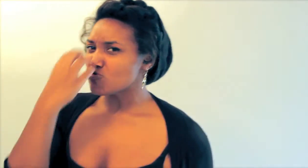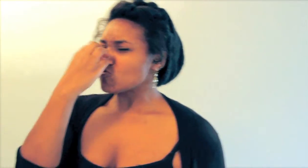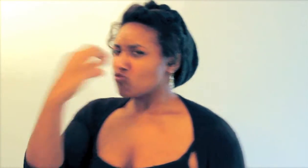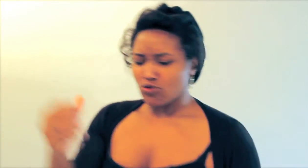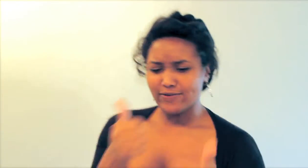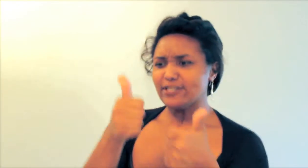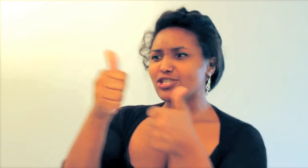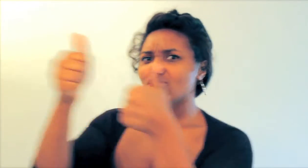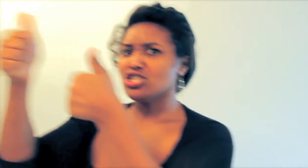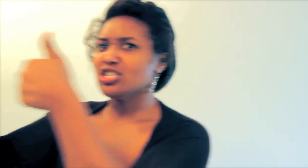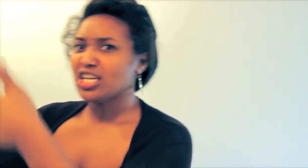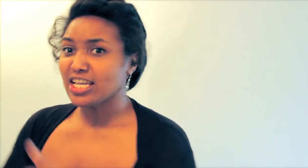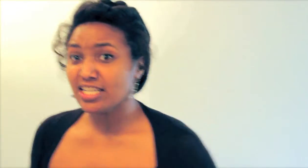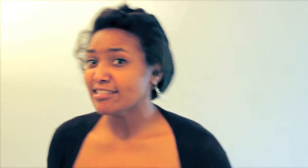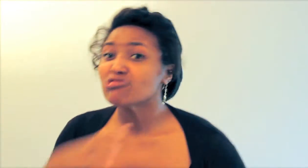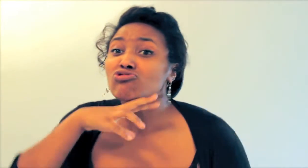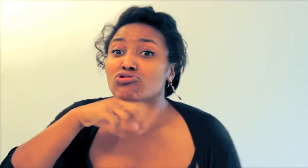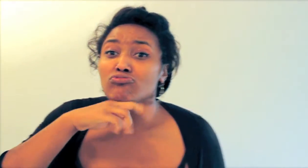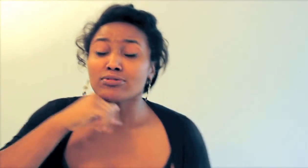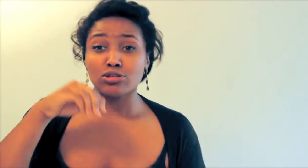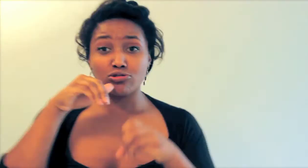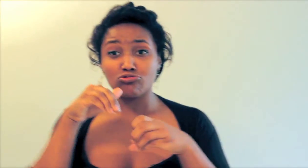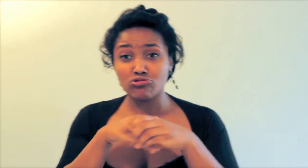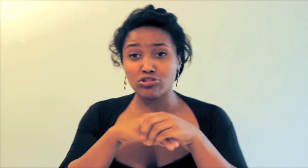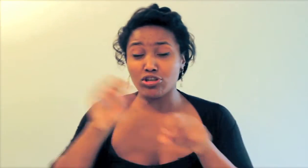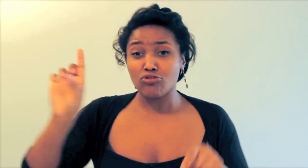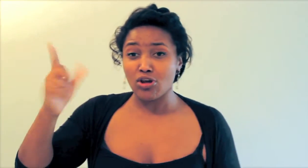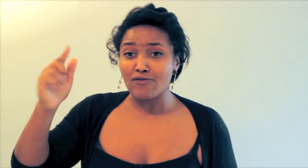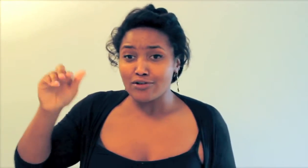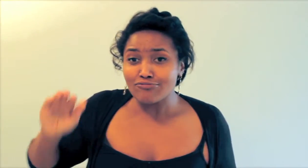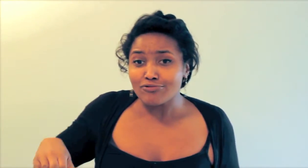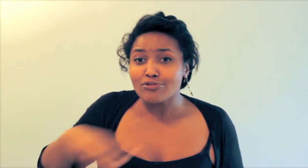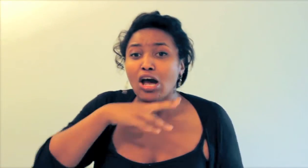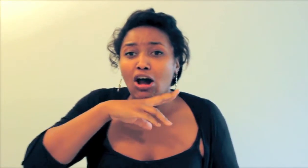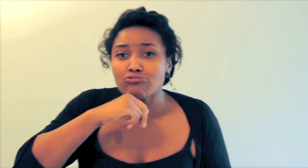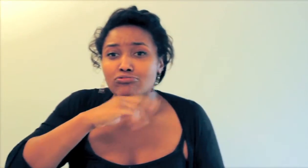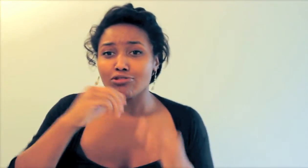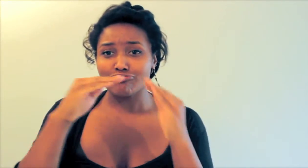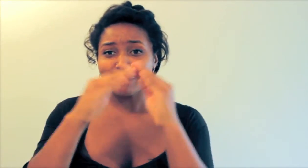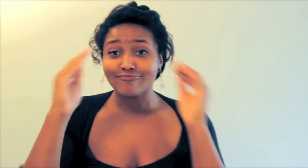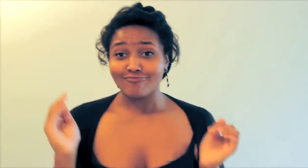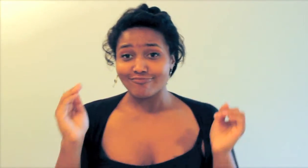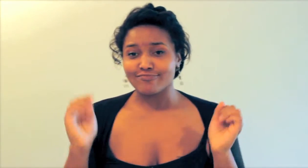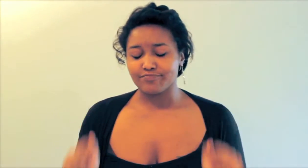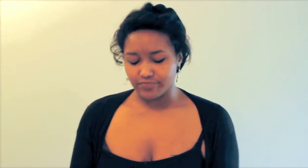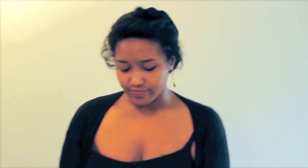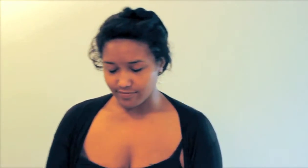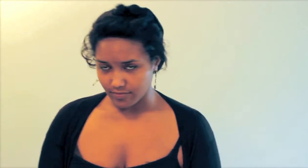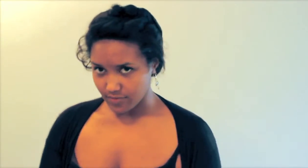The Wolf chased the pigs into the 1st Pigs home.